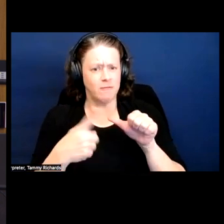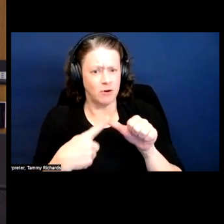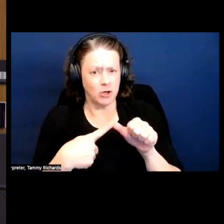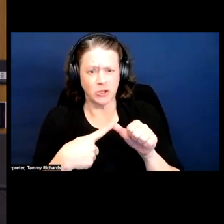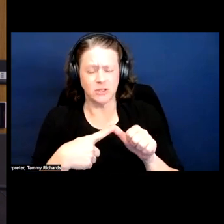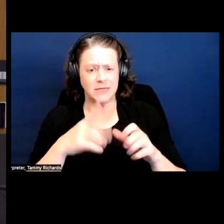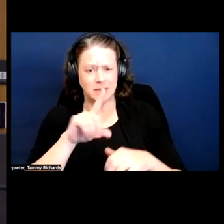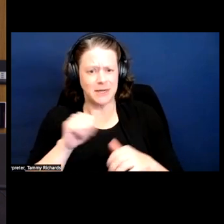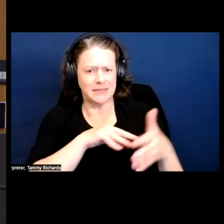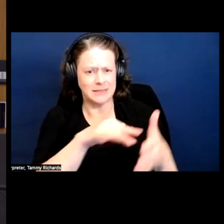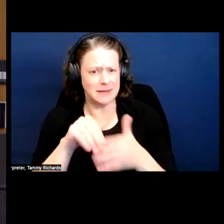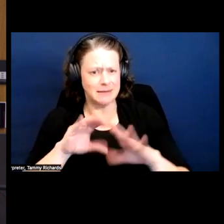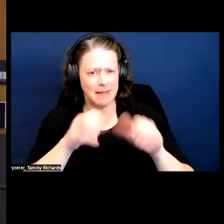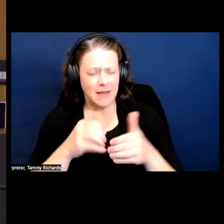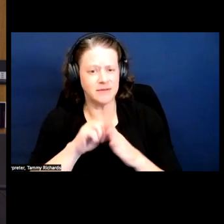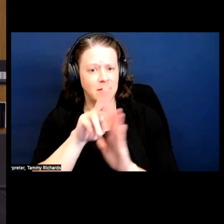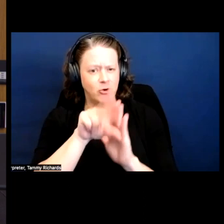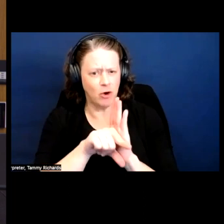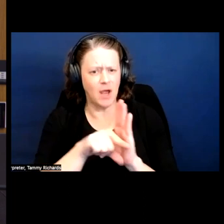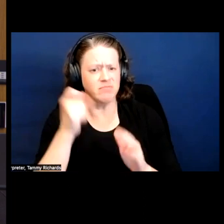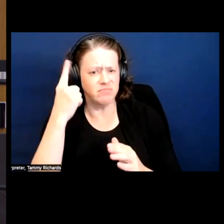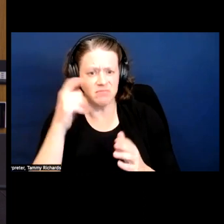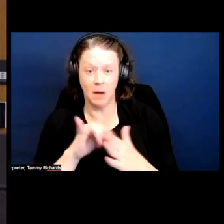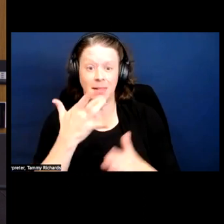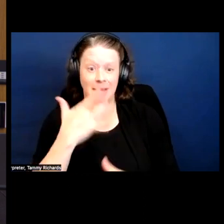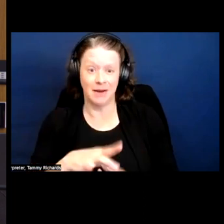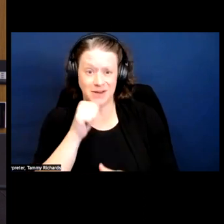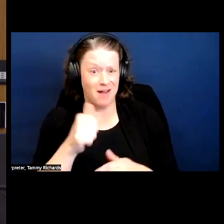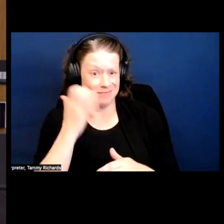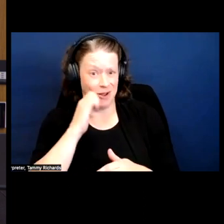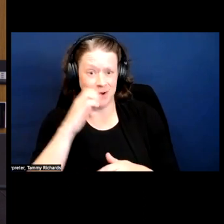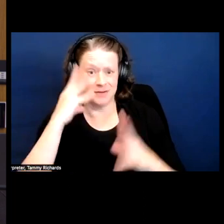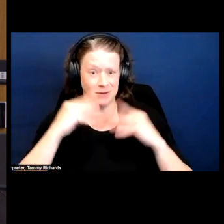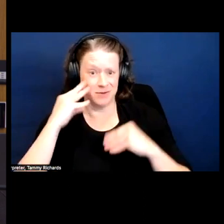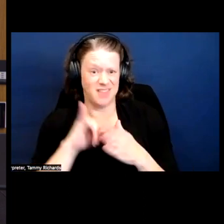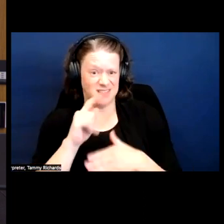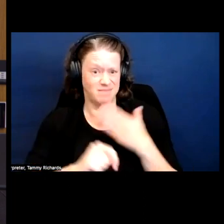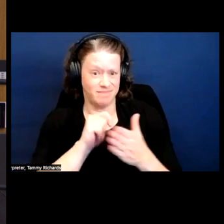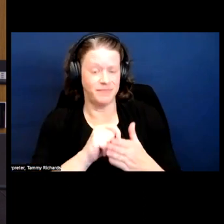undergrad, I was lucky to do, it wasn't a common experience for a lot of folks, and